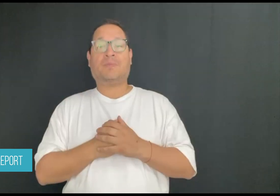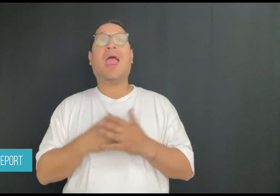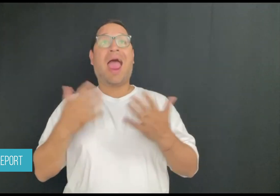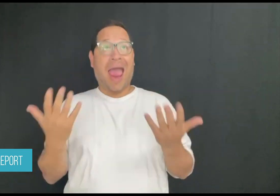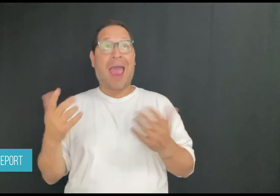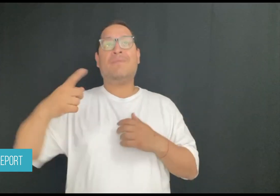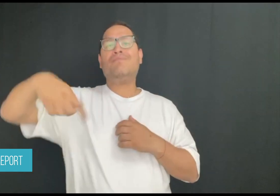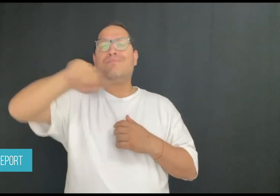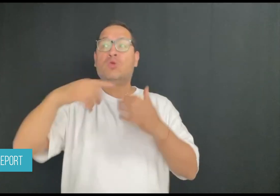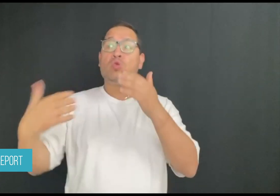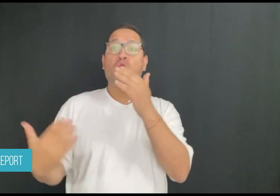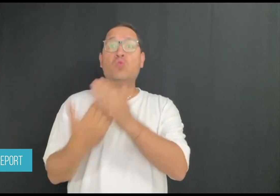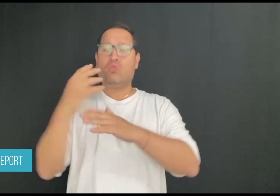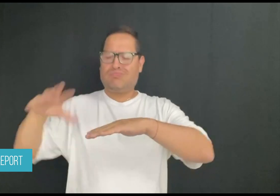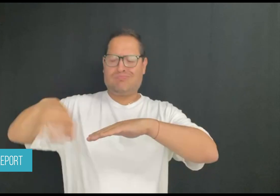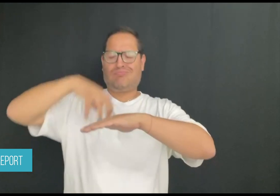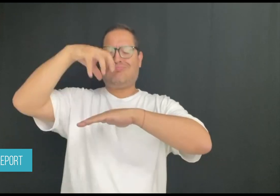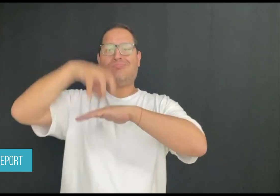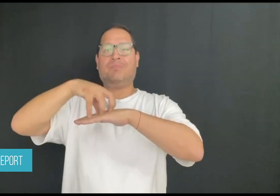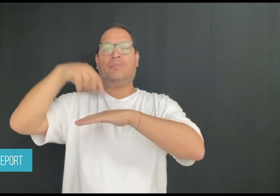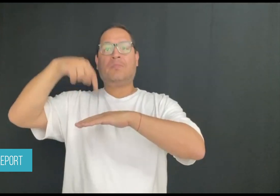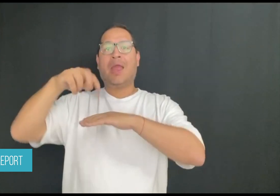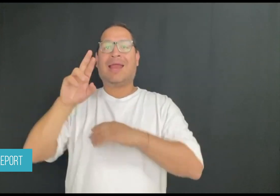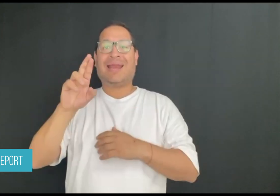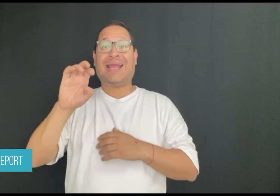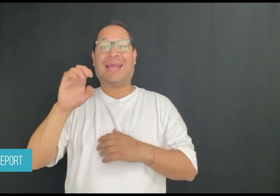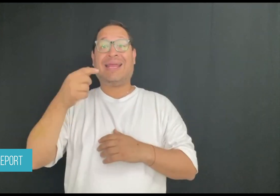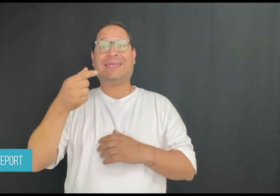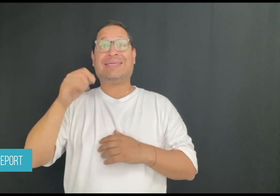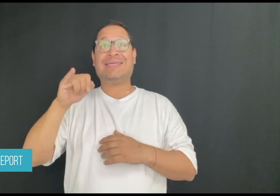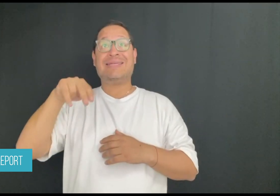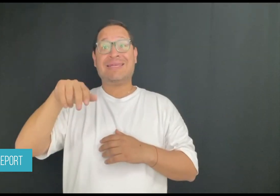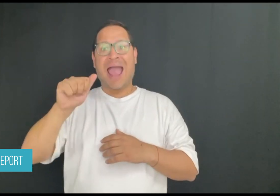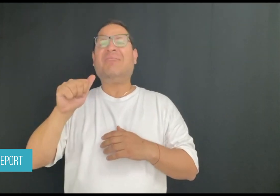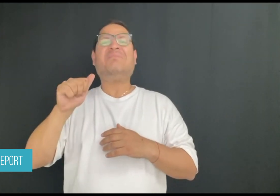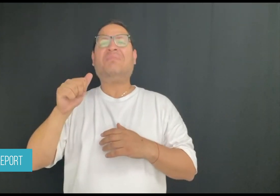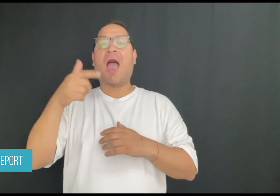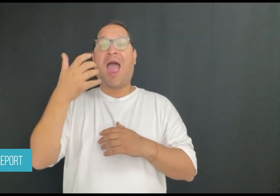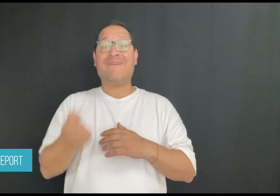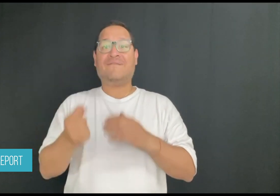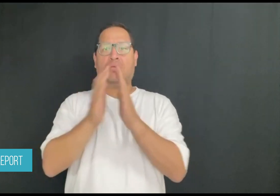Regina Public Library. The aim of the exhibition is